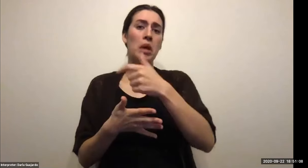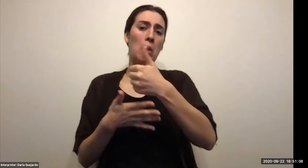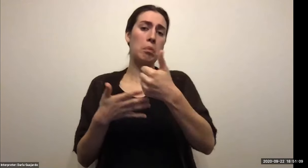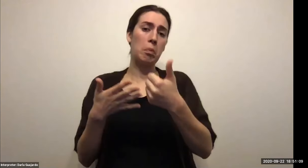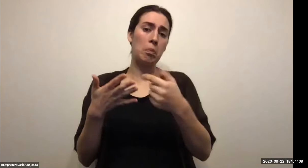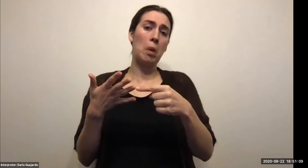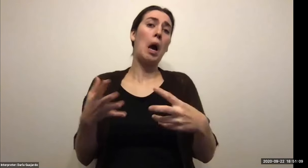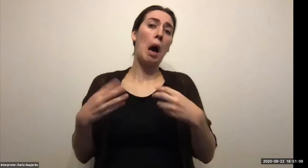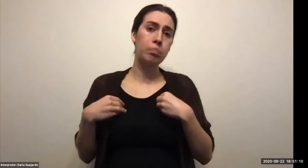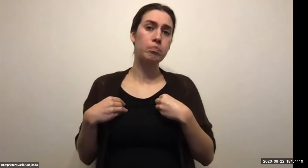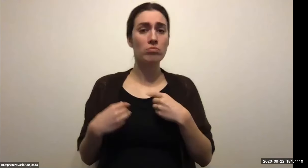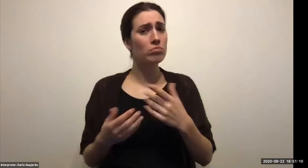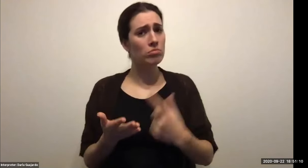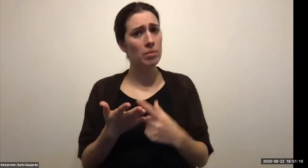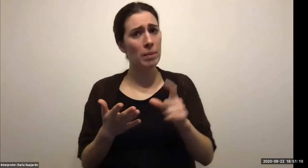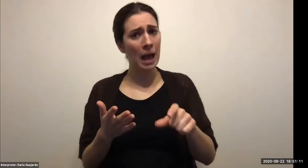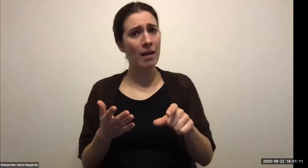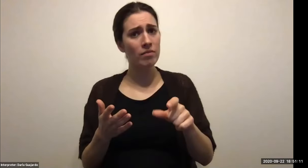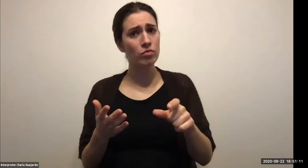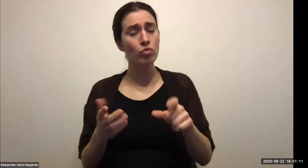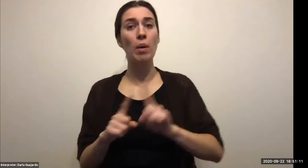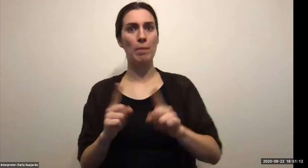Keith Wolling: Okay, so you got a little time, I would say starting January start looking for work.